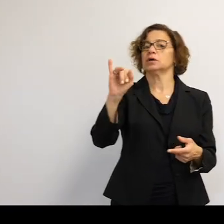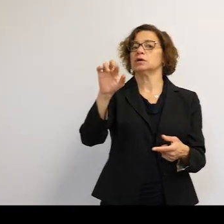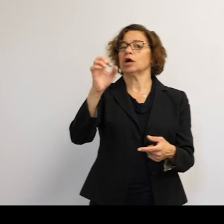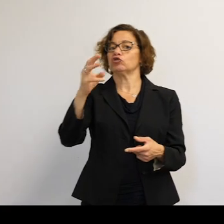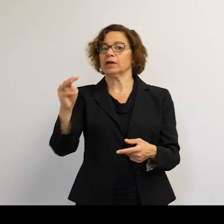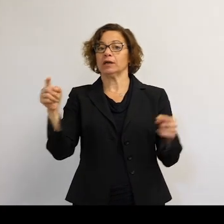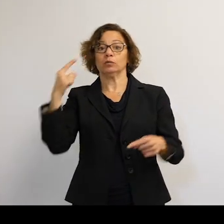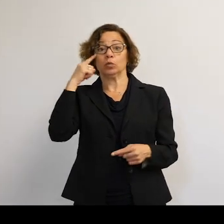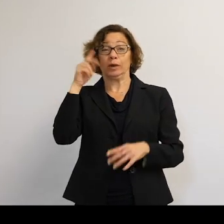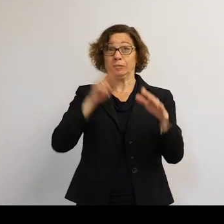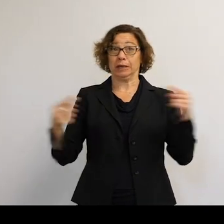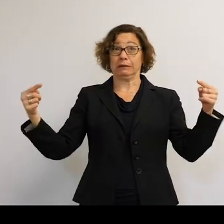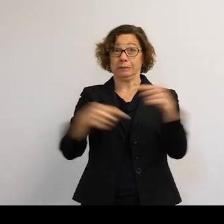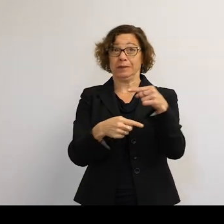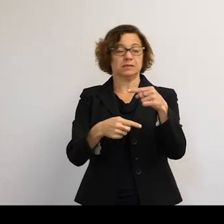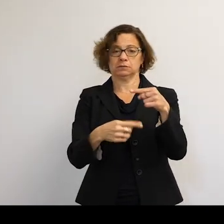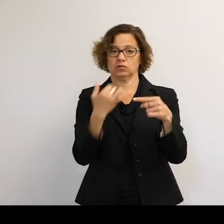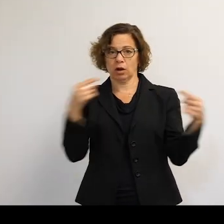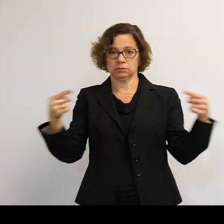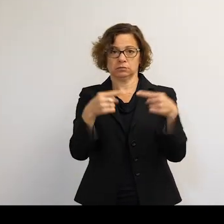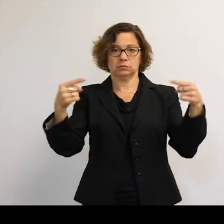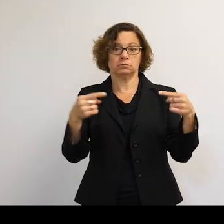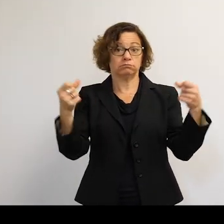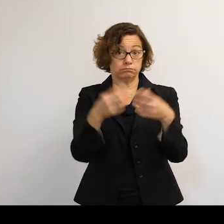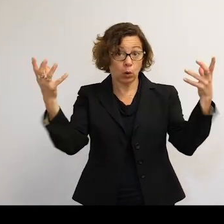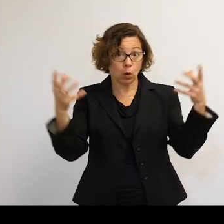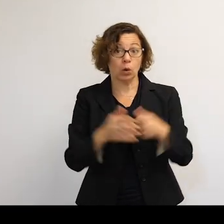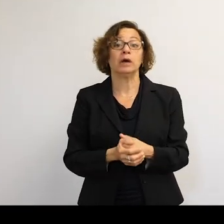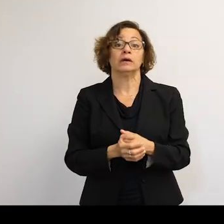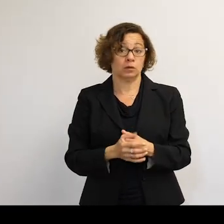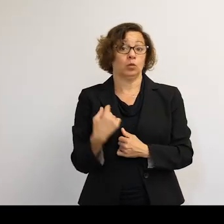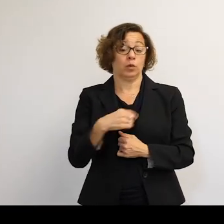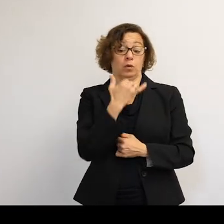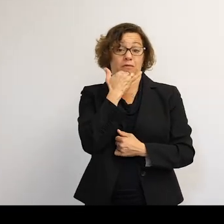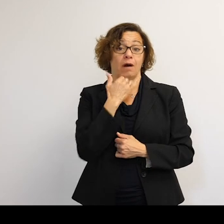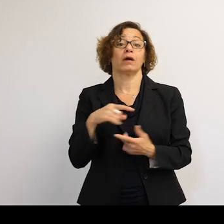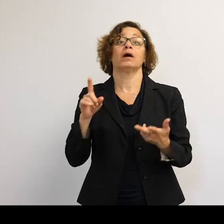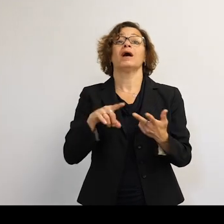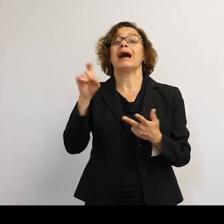The numbers were wrong. And we've got to think about knowing where these things are